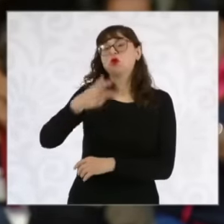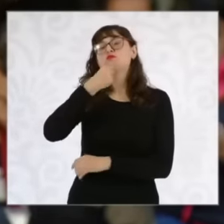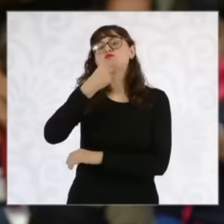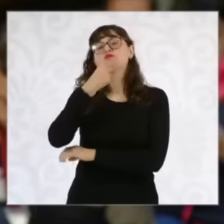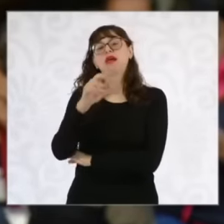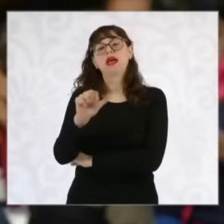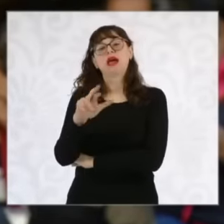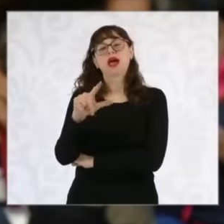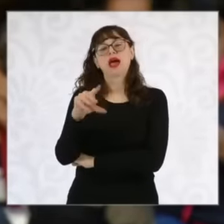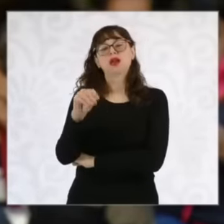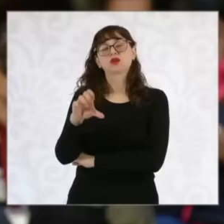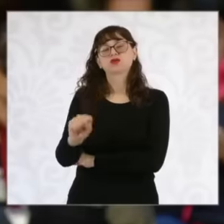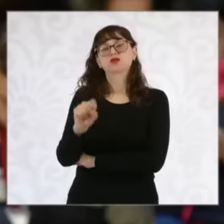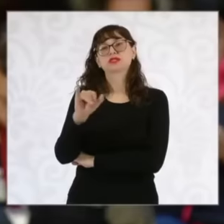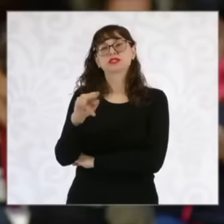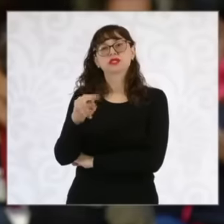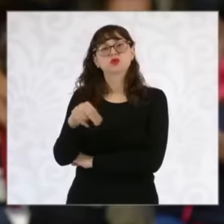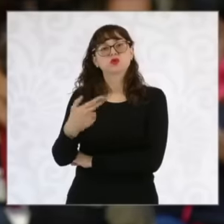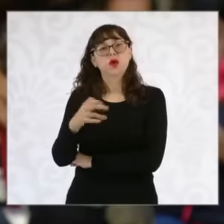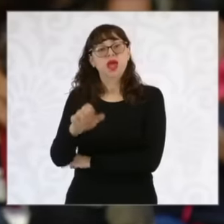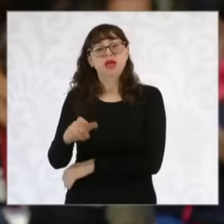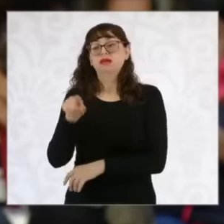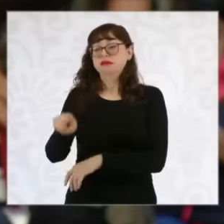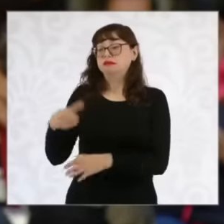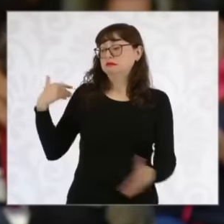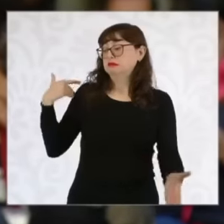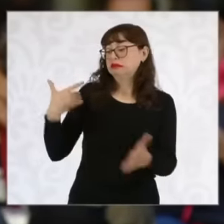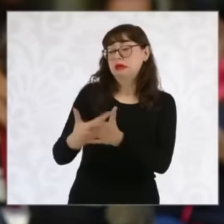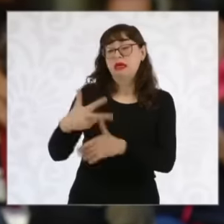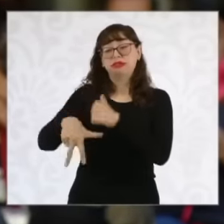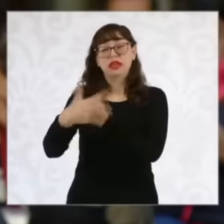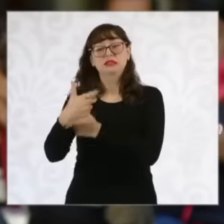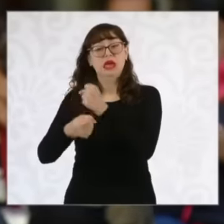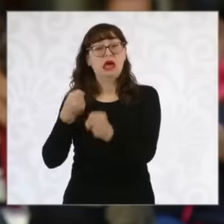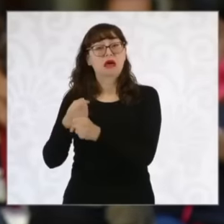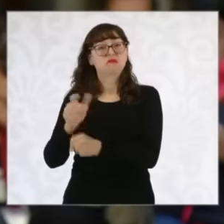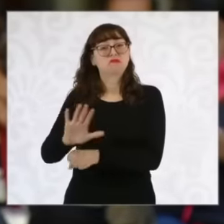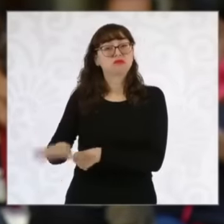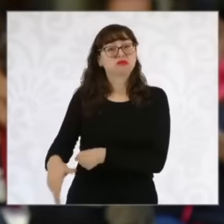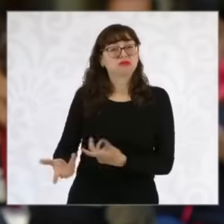13 years passed of this execution and of which the